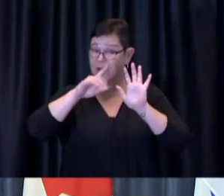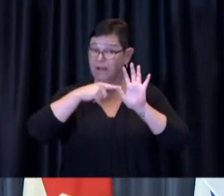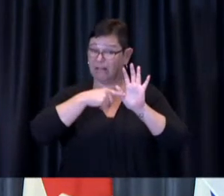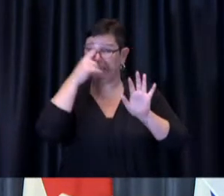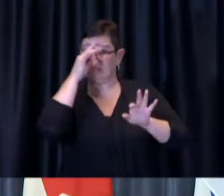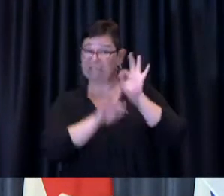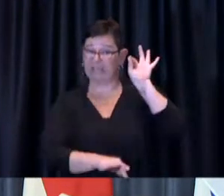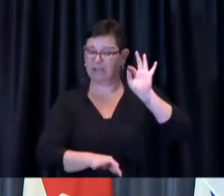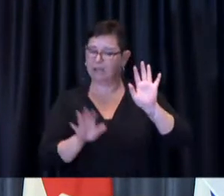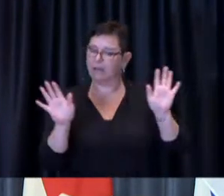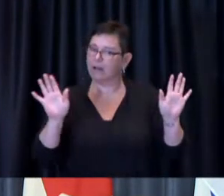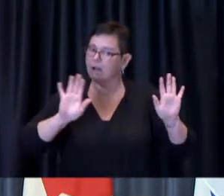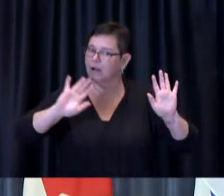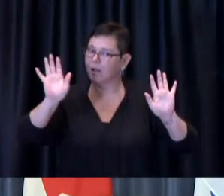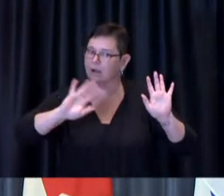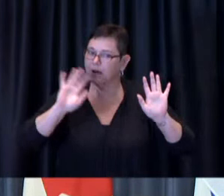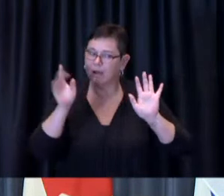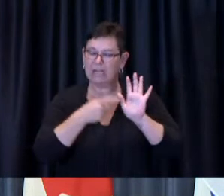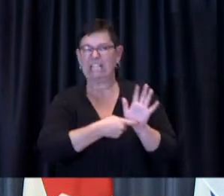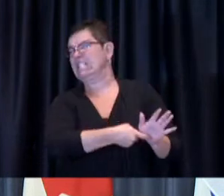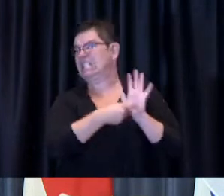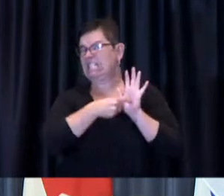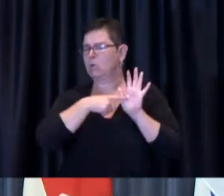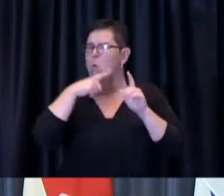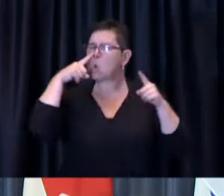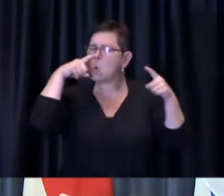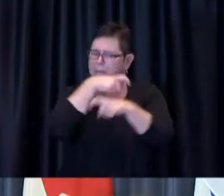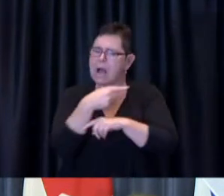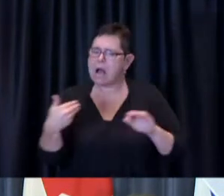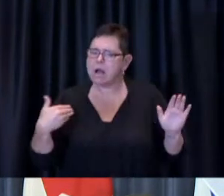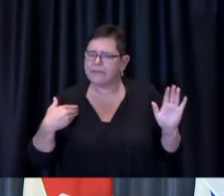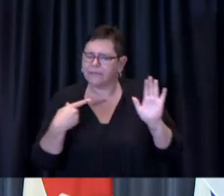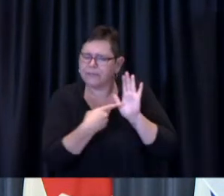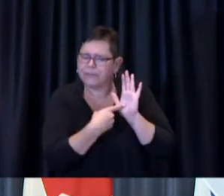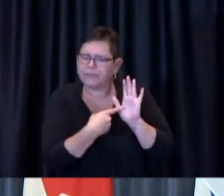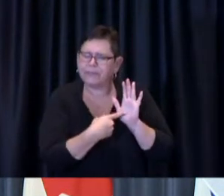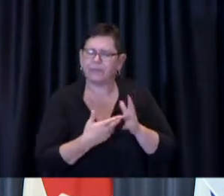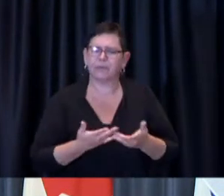blush there are certainly legal considerations occupational health considerations over and above